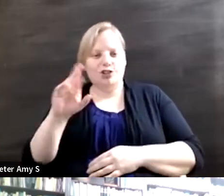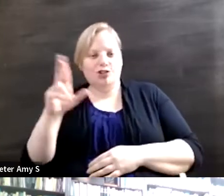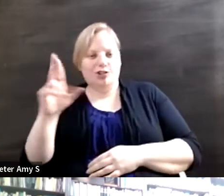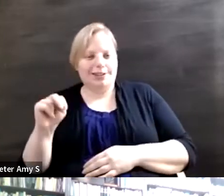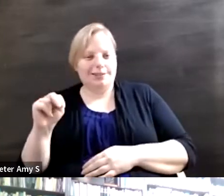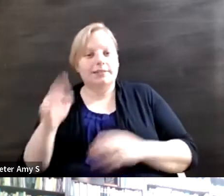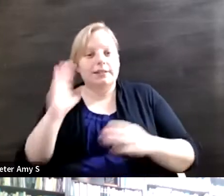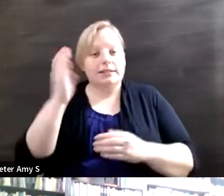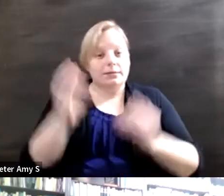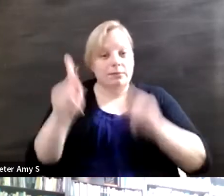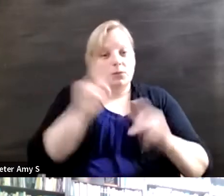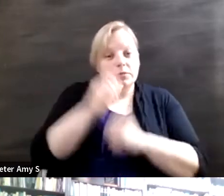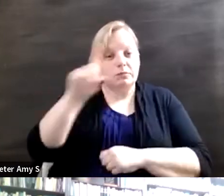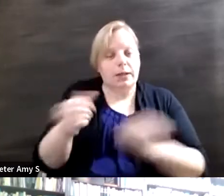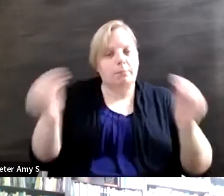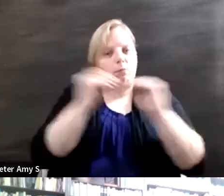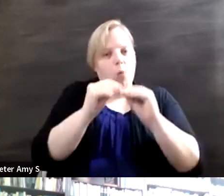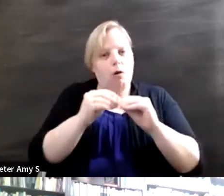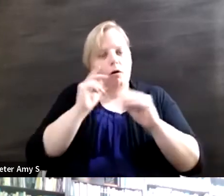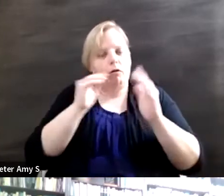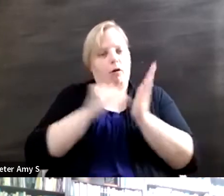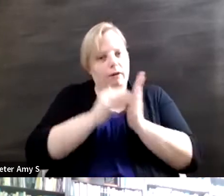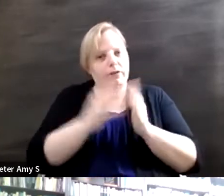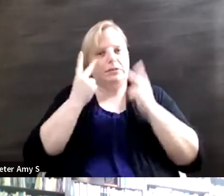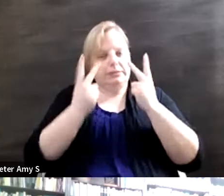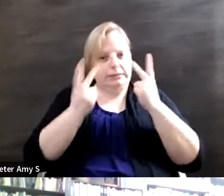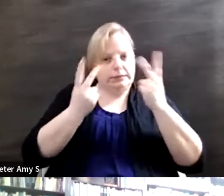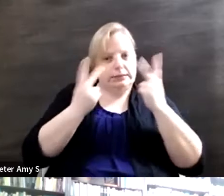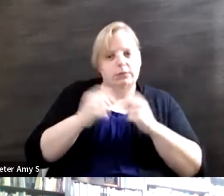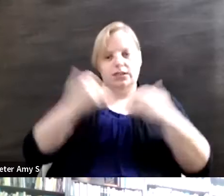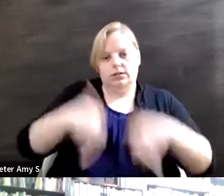more representation on the screen but there's still a long way to go. So can you talk about